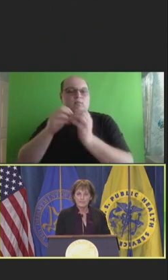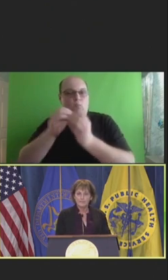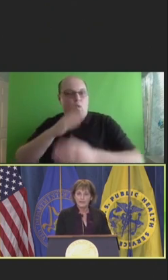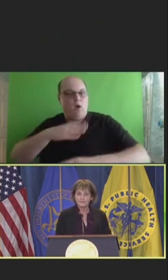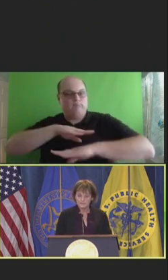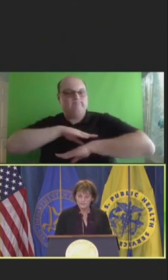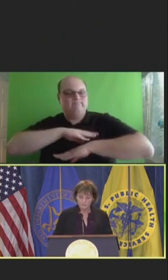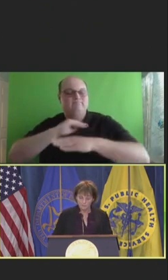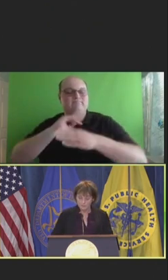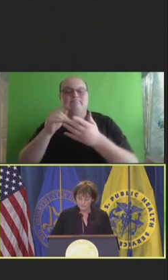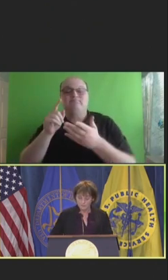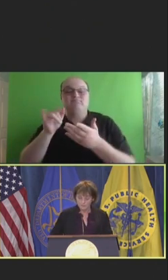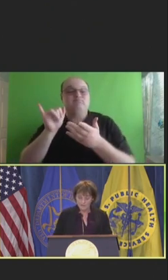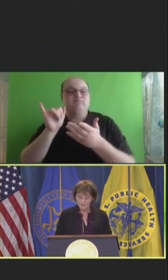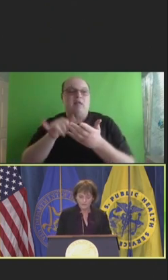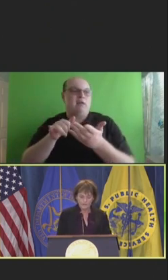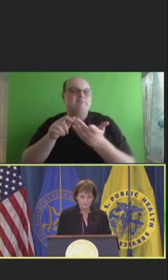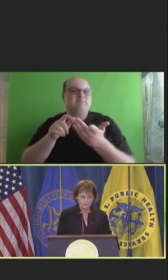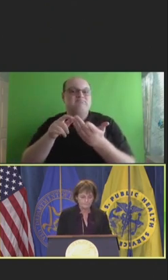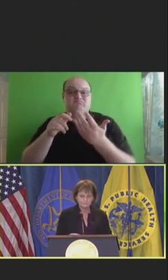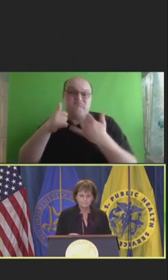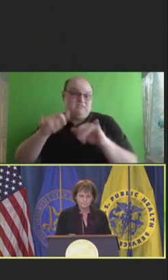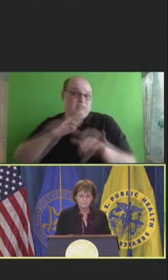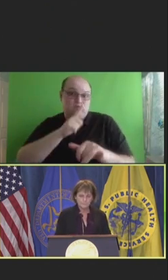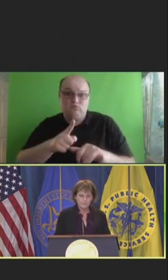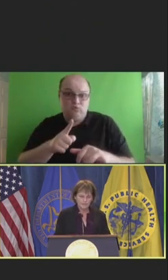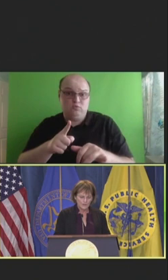And that remains true.